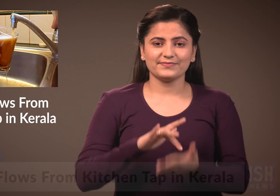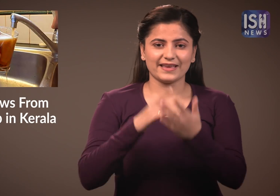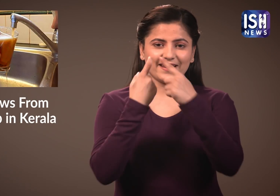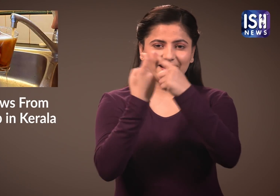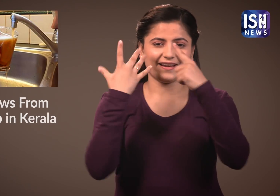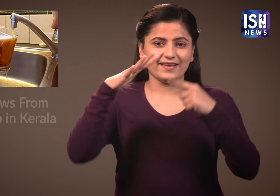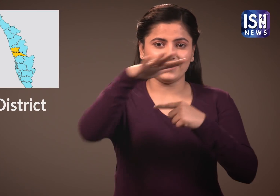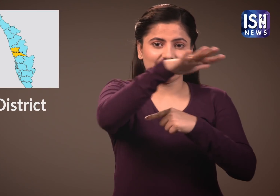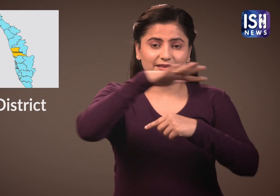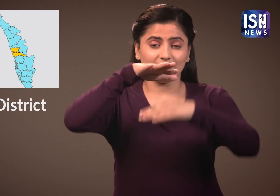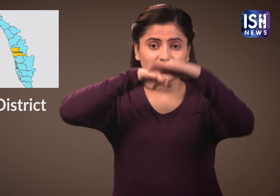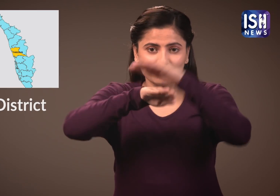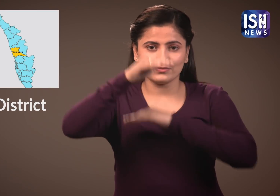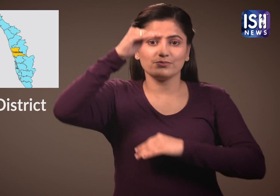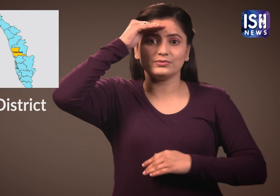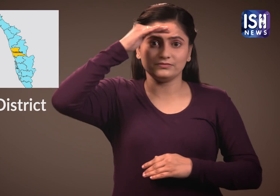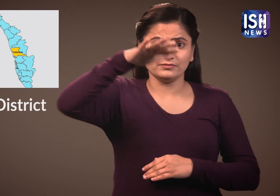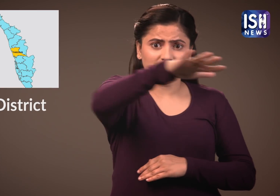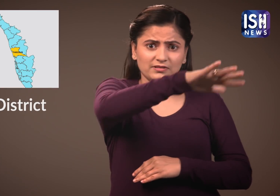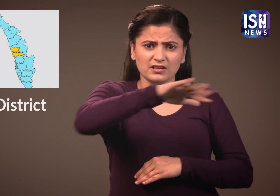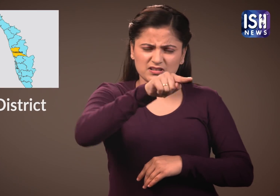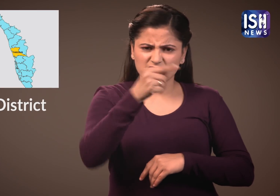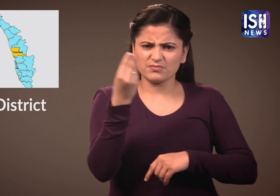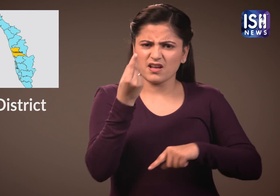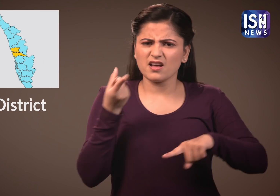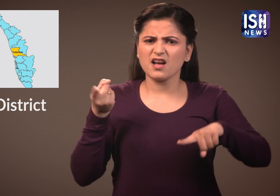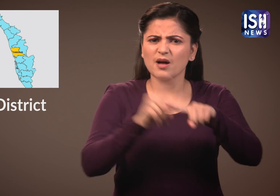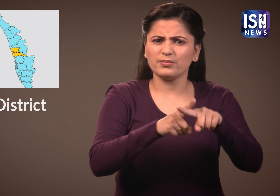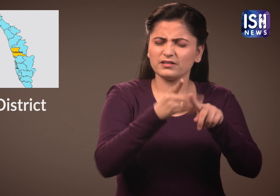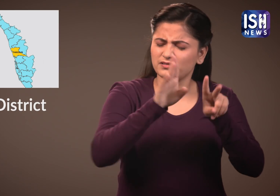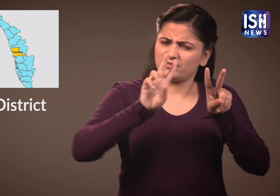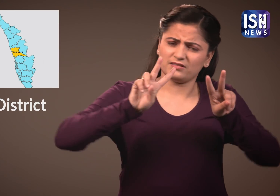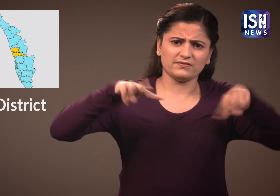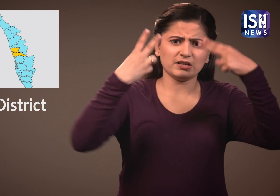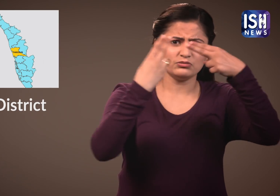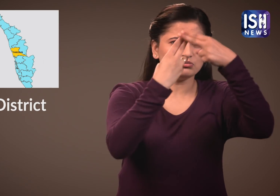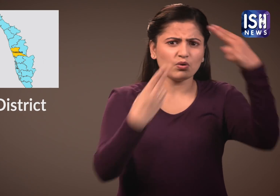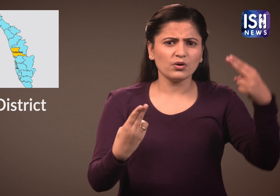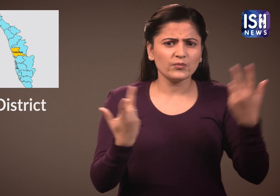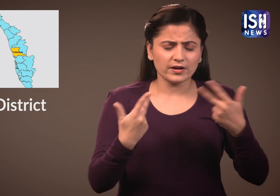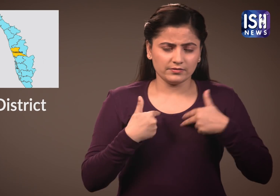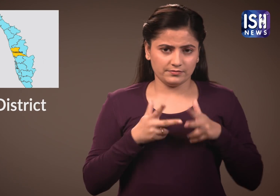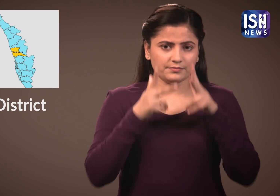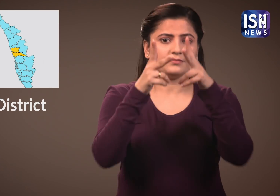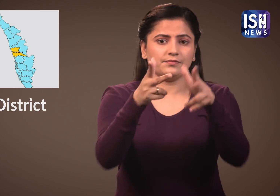A very strange incident occurred in the Thrissur District in Kerala. Let me tell you.